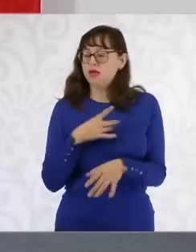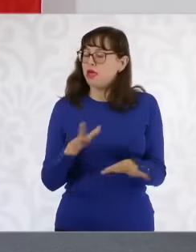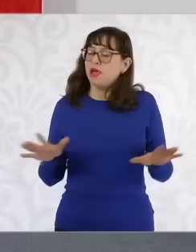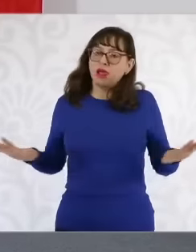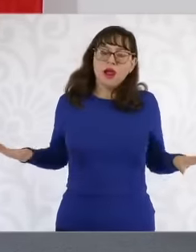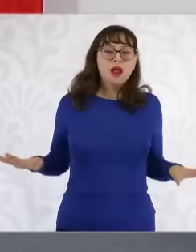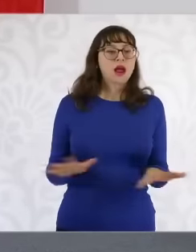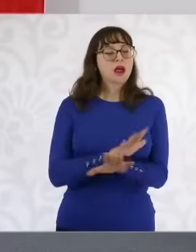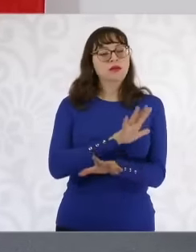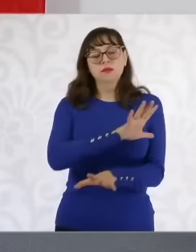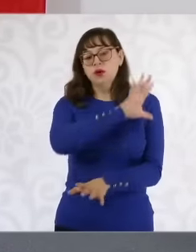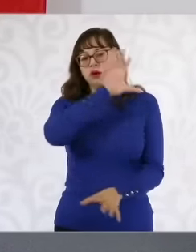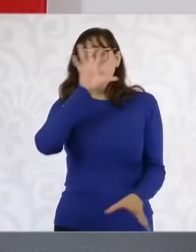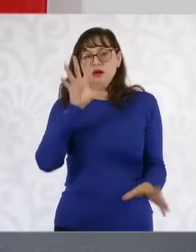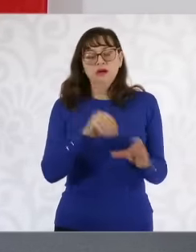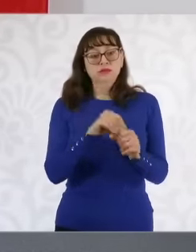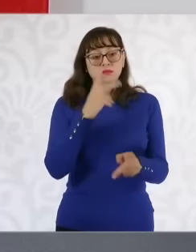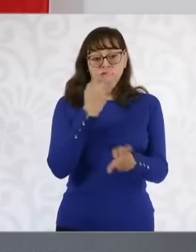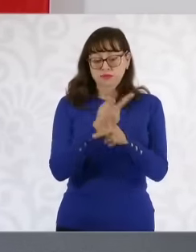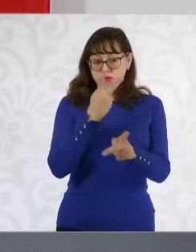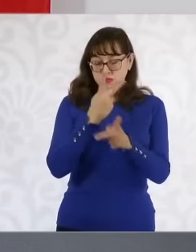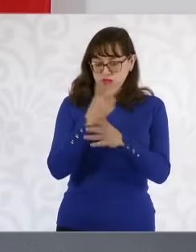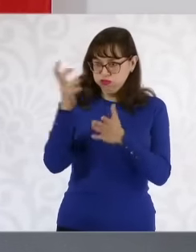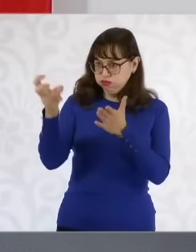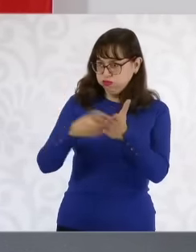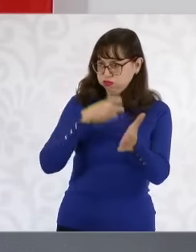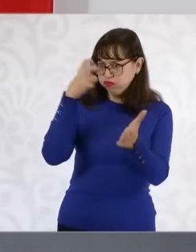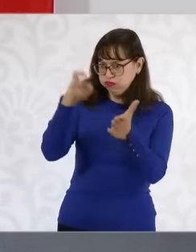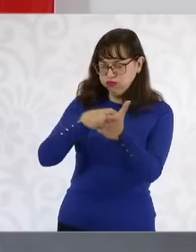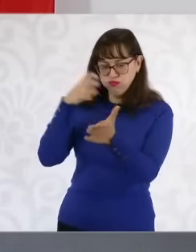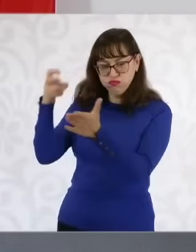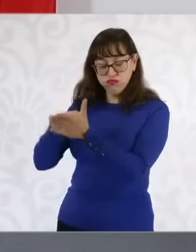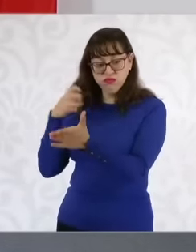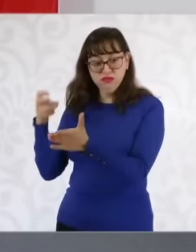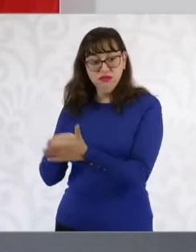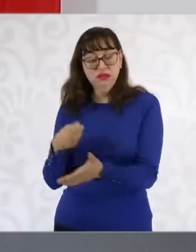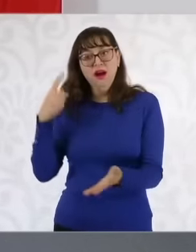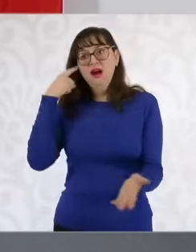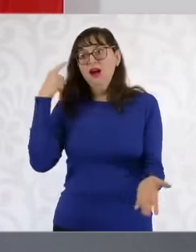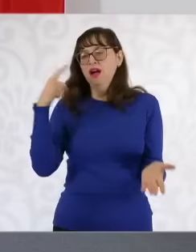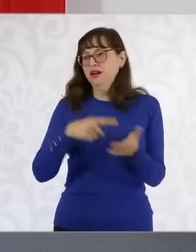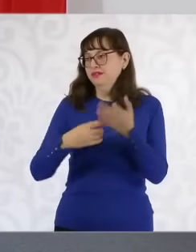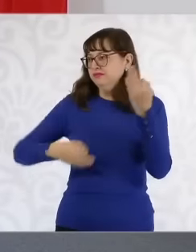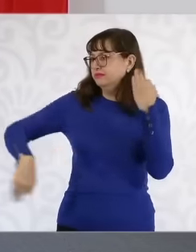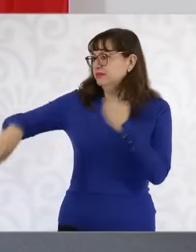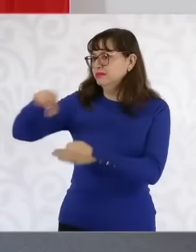of upper secondary education. We and I believe that all the people of Mexico and all Mexican men